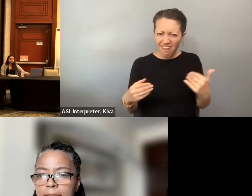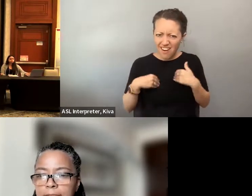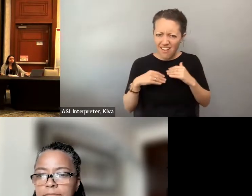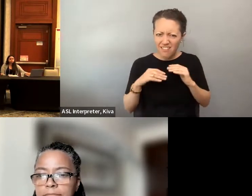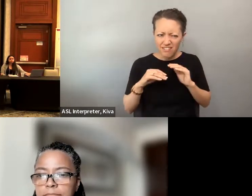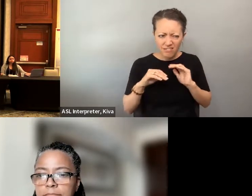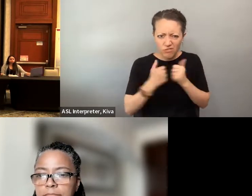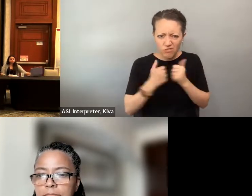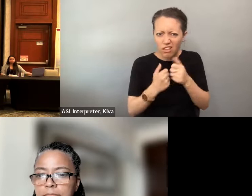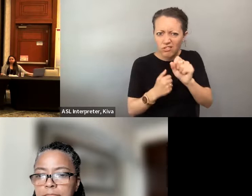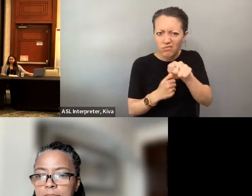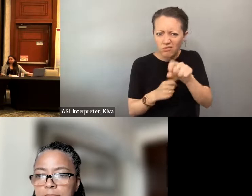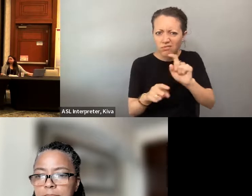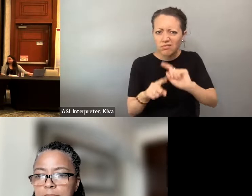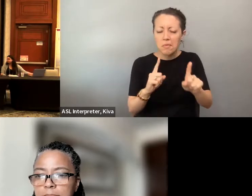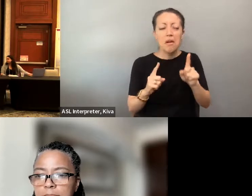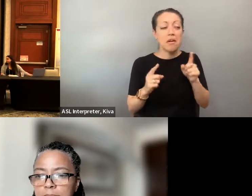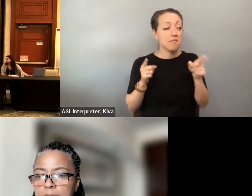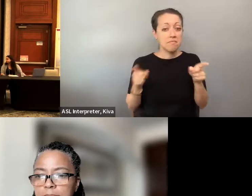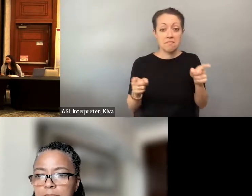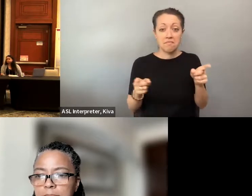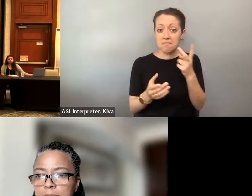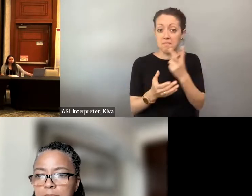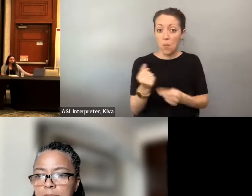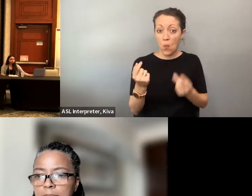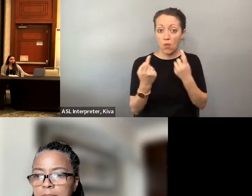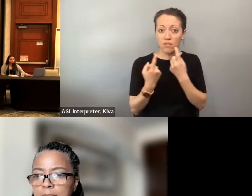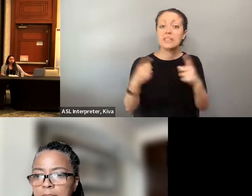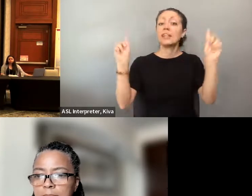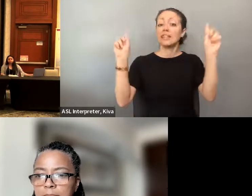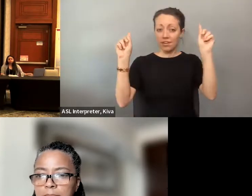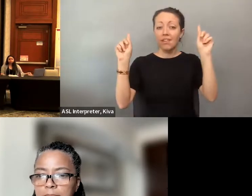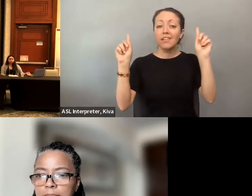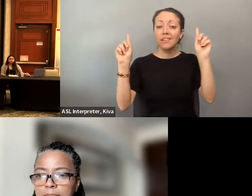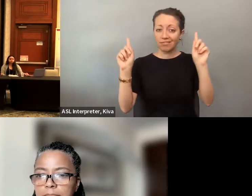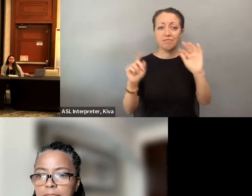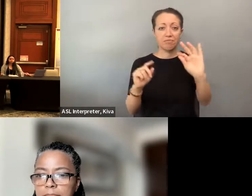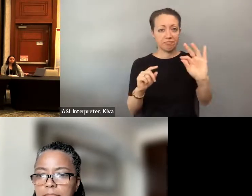I have represented a person who was totally blind and that did present some challenges, but we were successful in